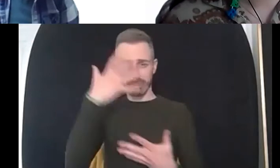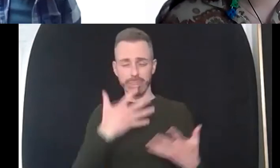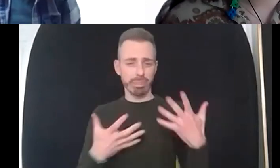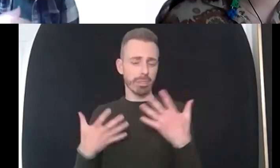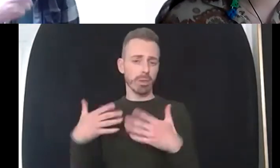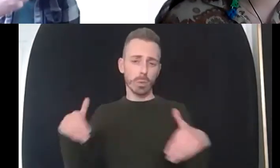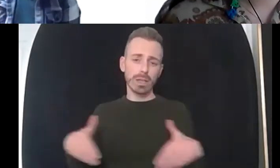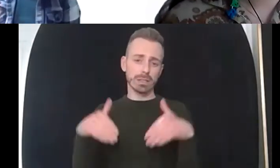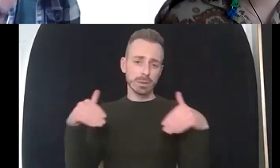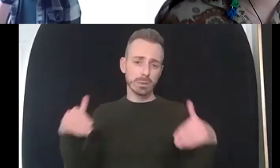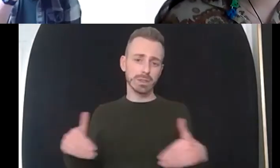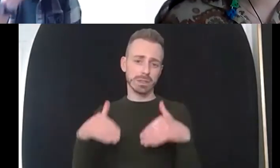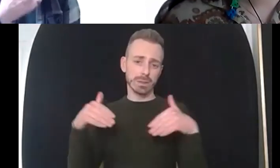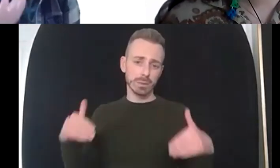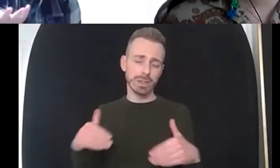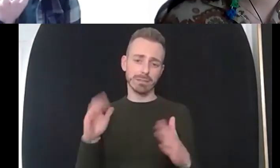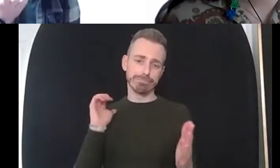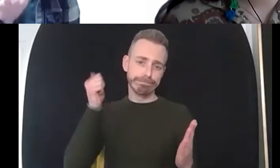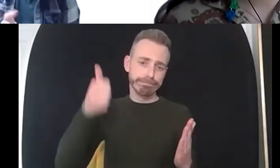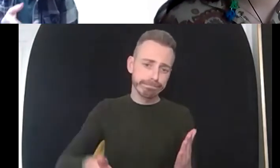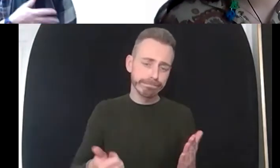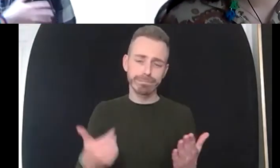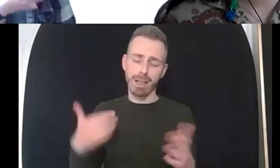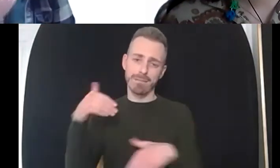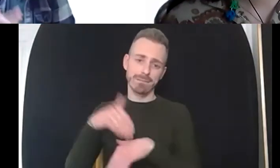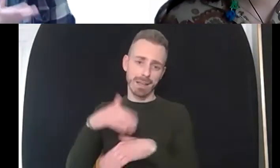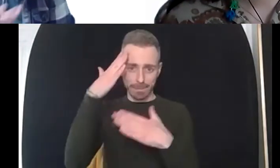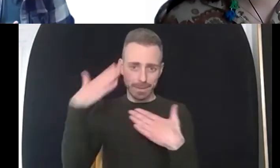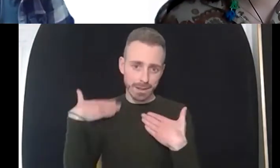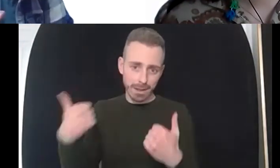need to know more about the individual for example and so that we can tell i could tailor things